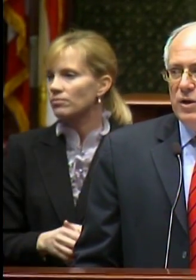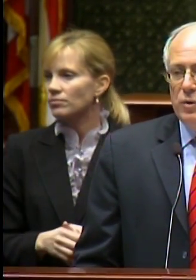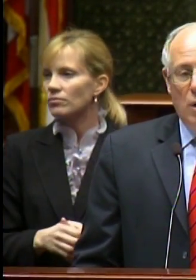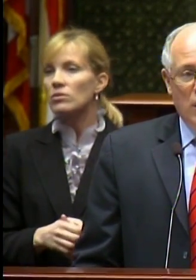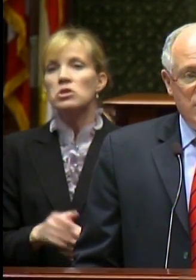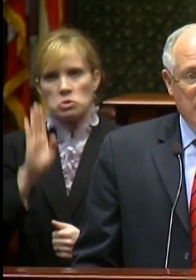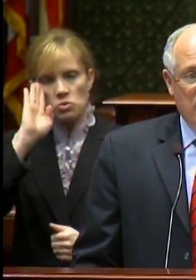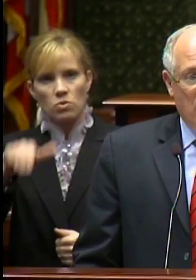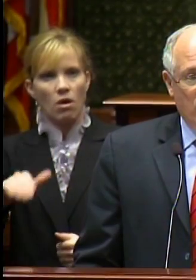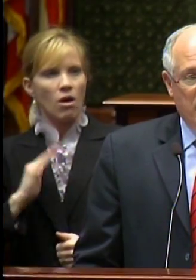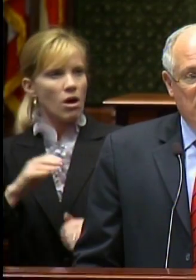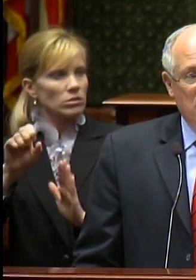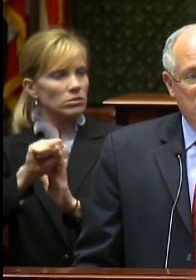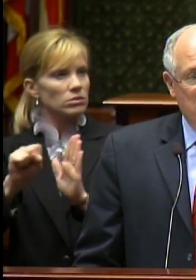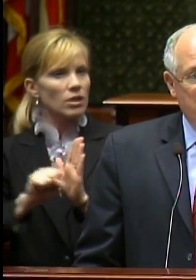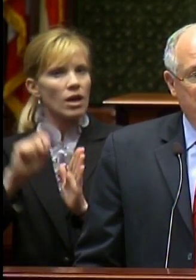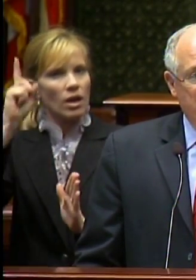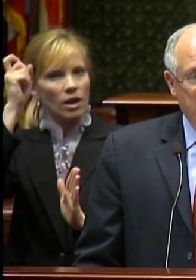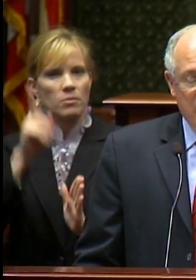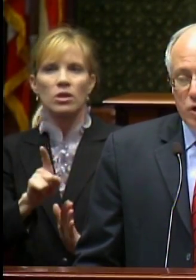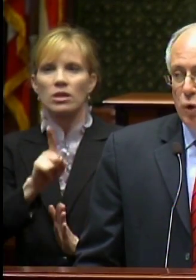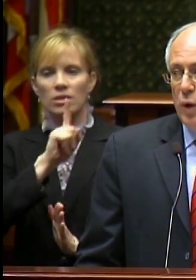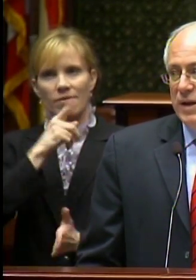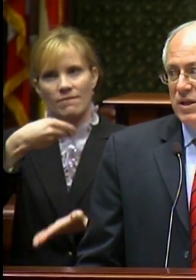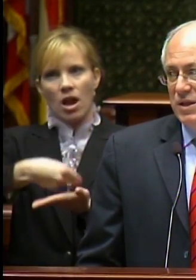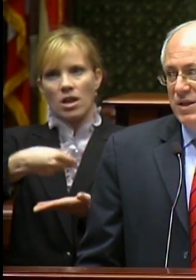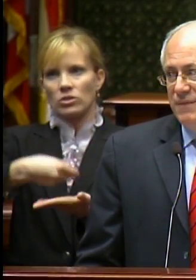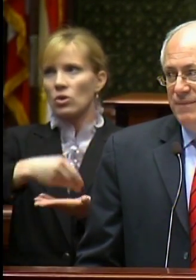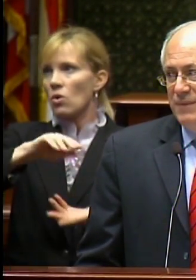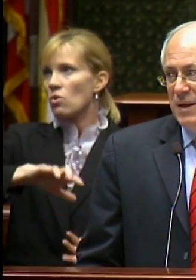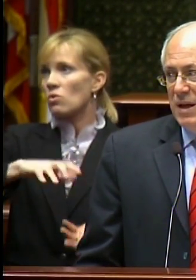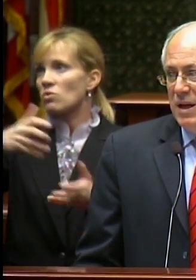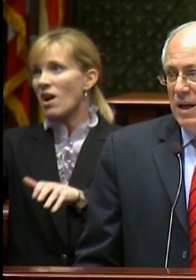As you know, our state government is in financial crisis.